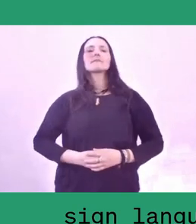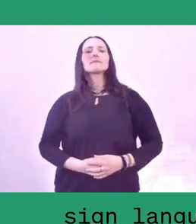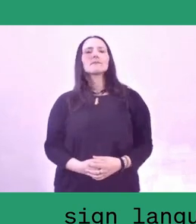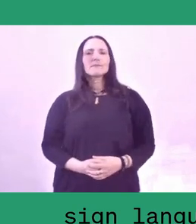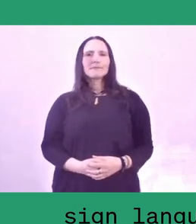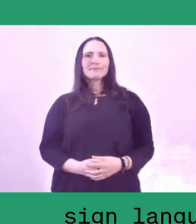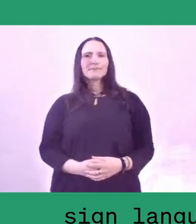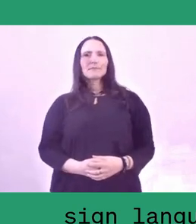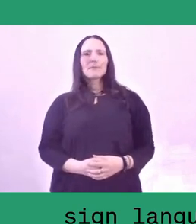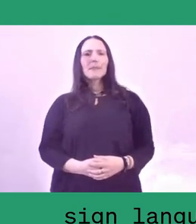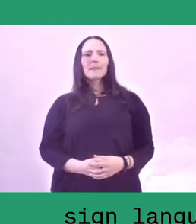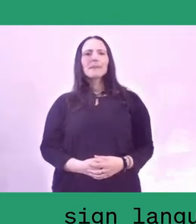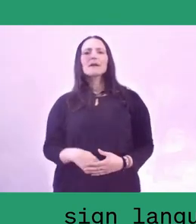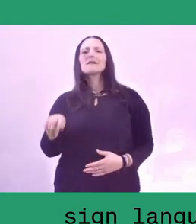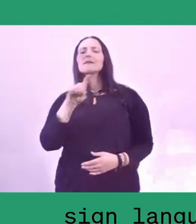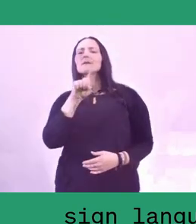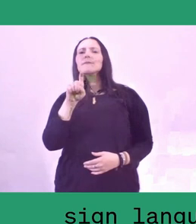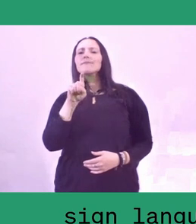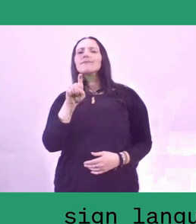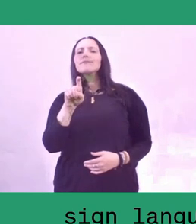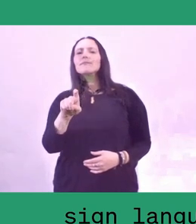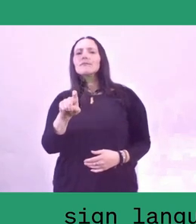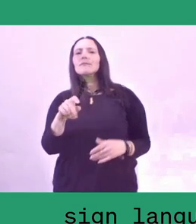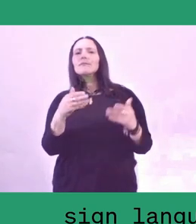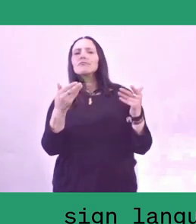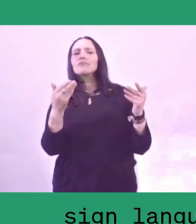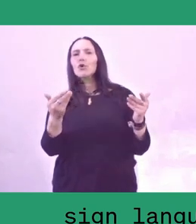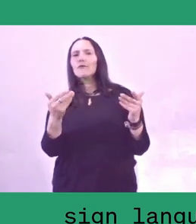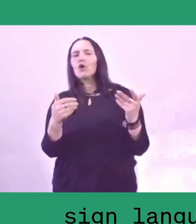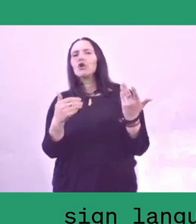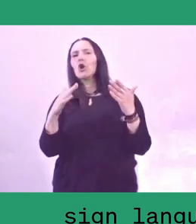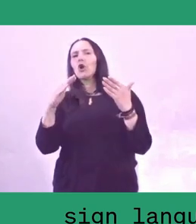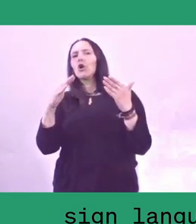Some of the physicalities of lumbung are already disappearing.